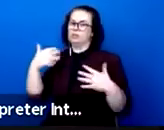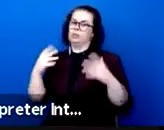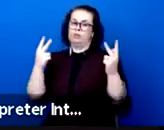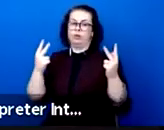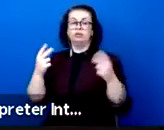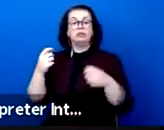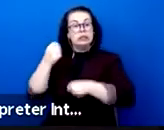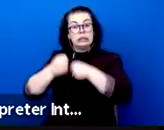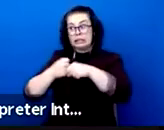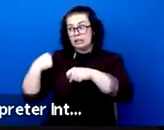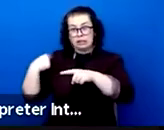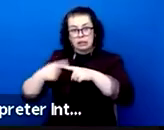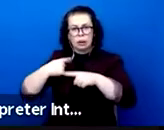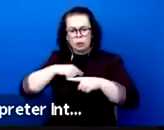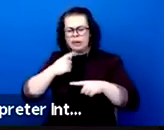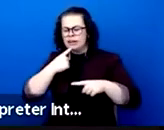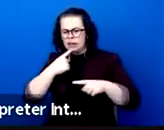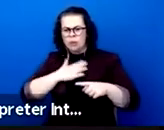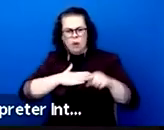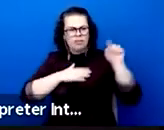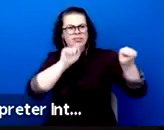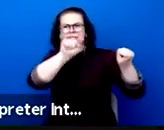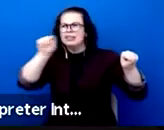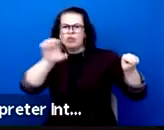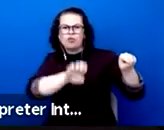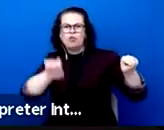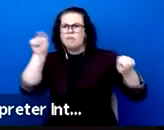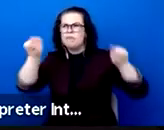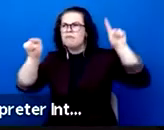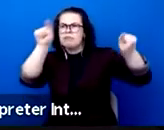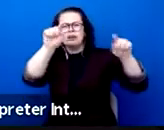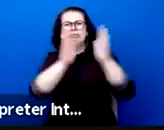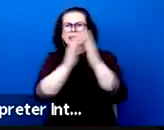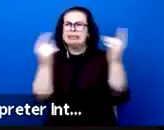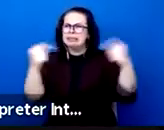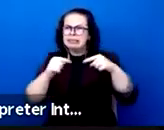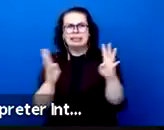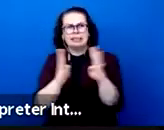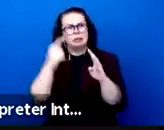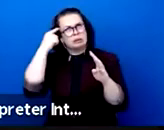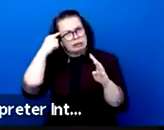to be able to share our commitments or difficulties and our challenges. In four,